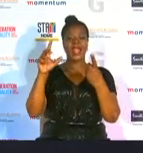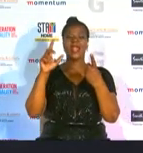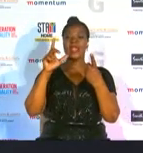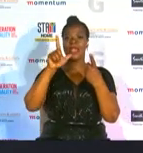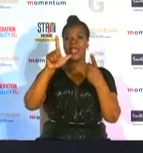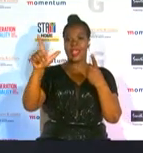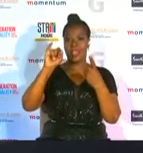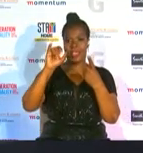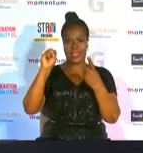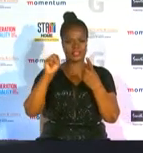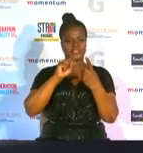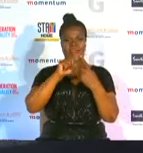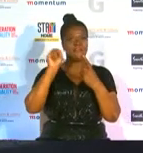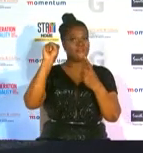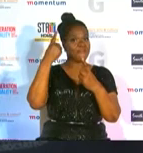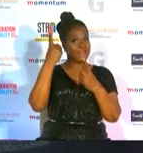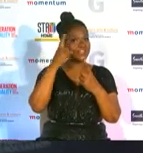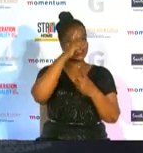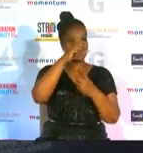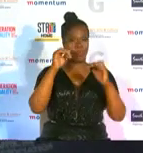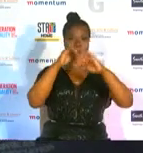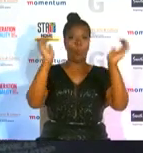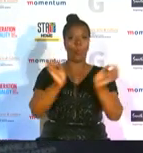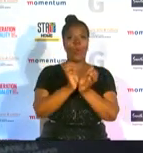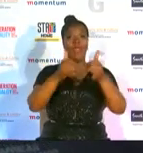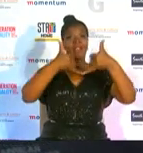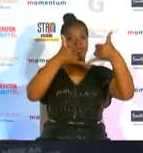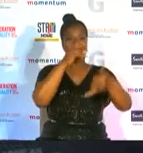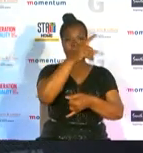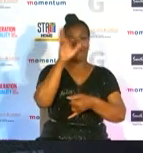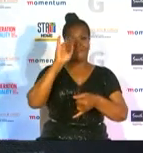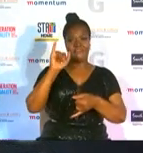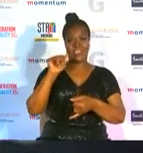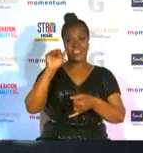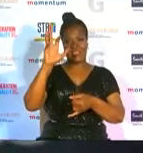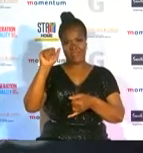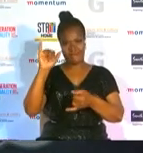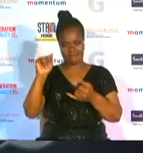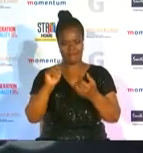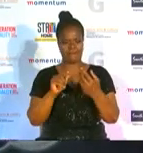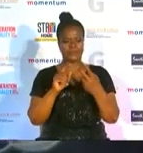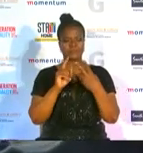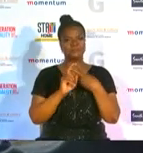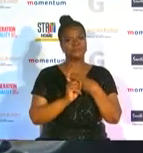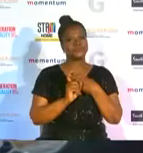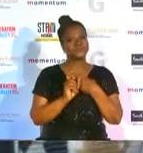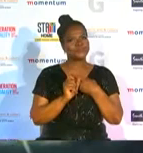fifa women's world cup in france last year and a hat-trick of kosovo cup victories